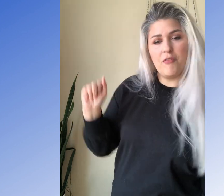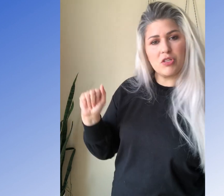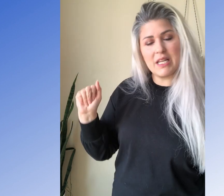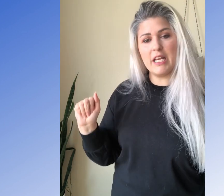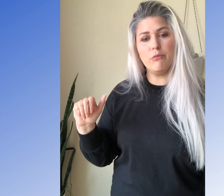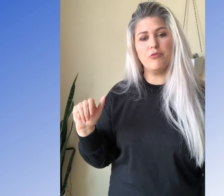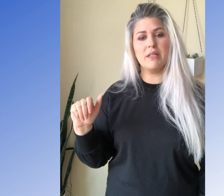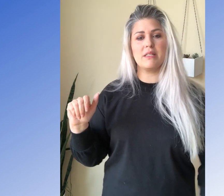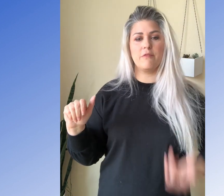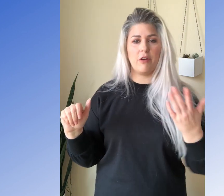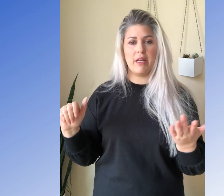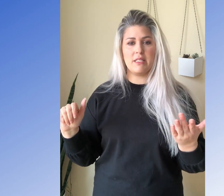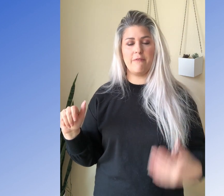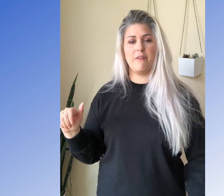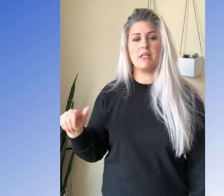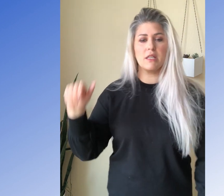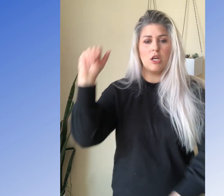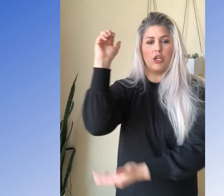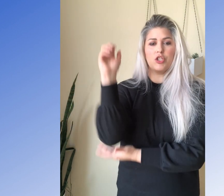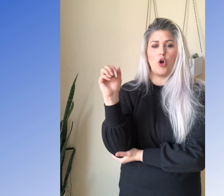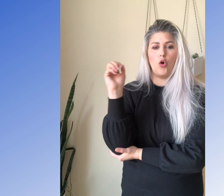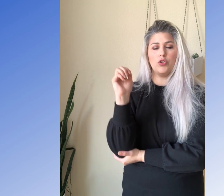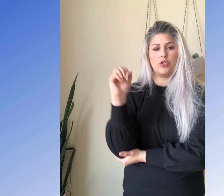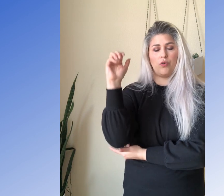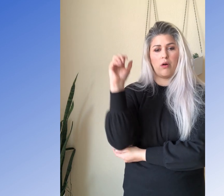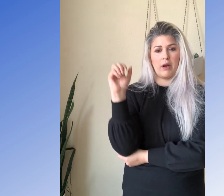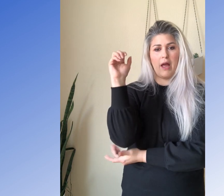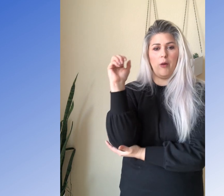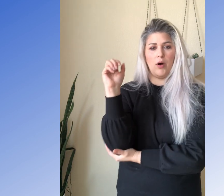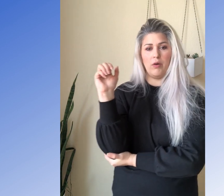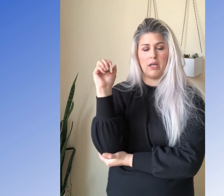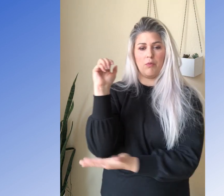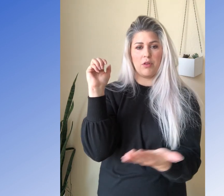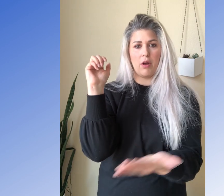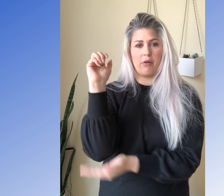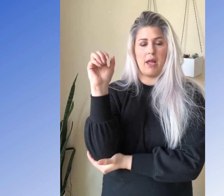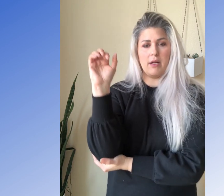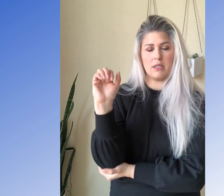If you see any movement, it's a very easy fix. You can just hold your elbow here with your other hand,